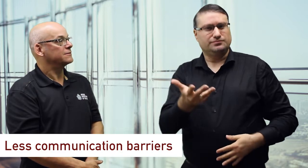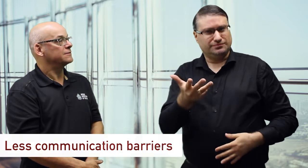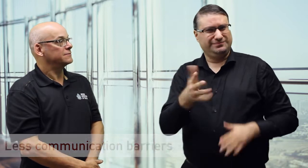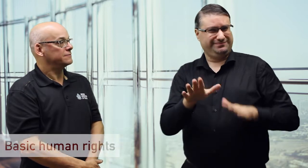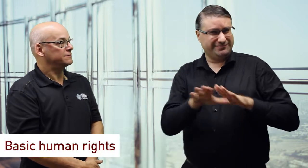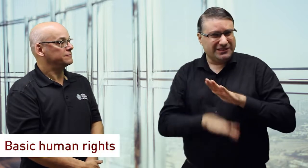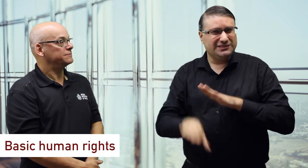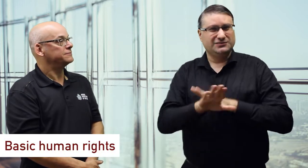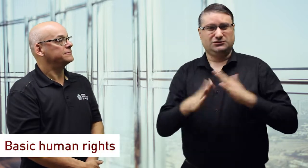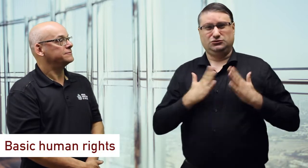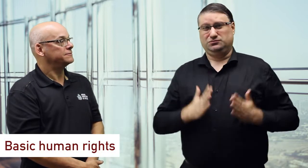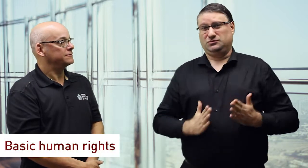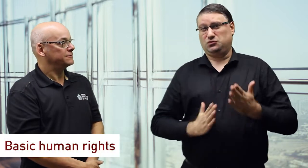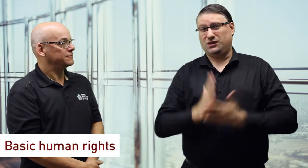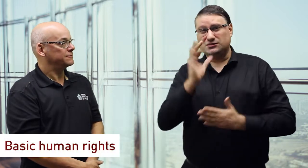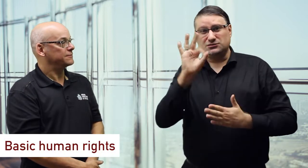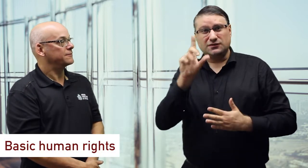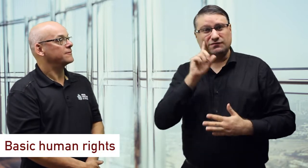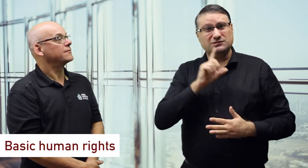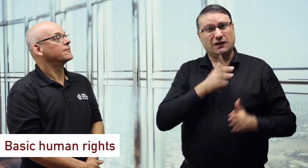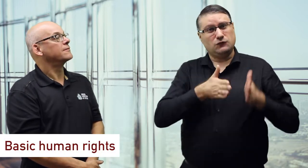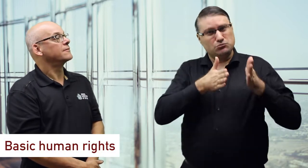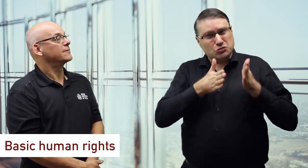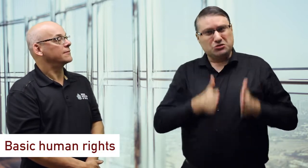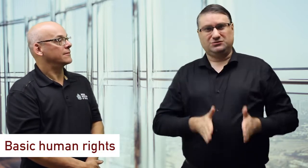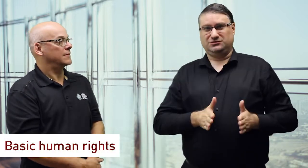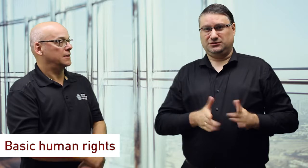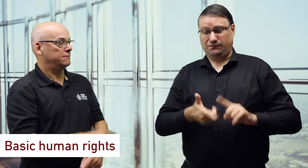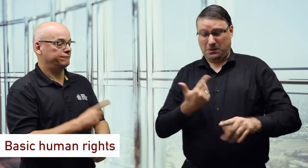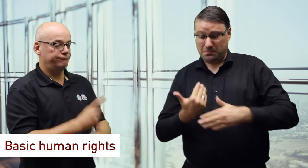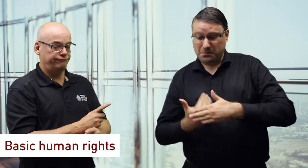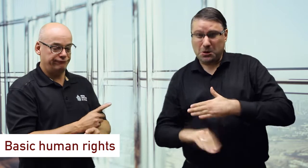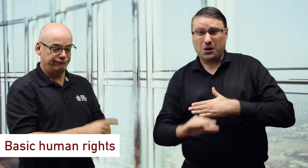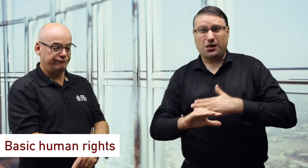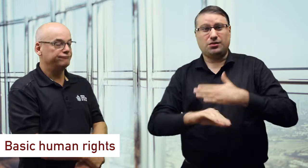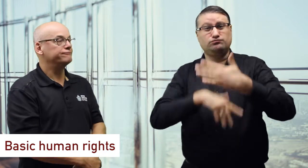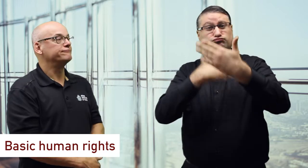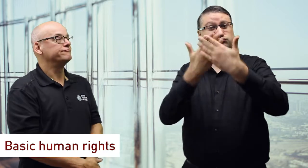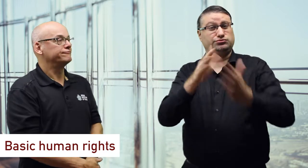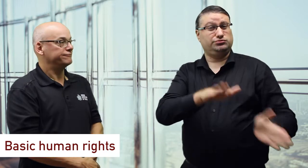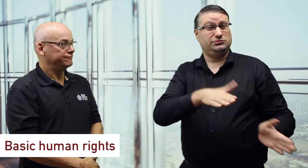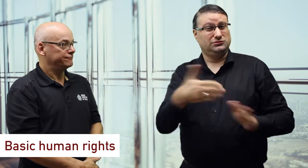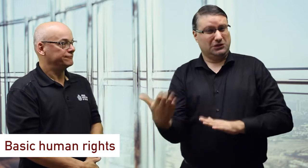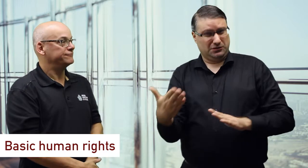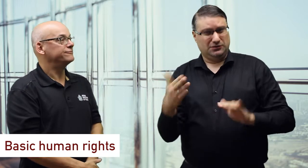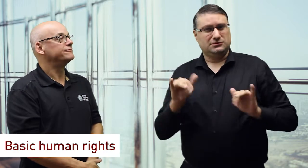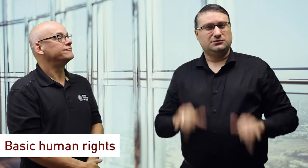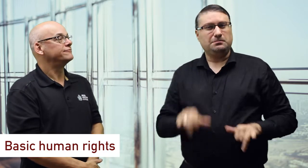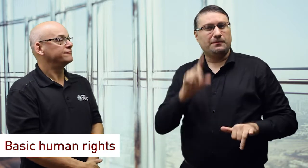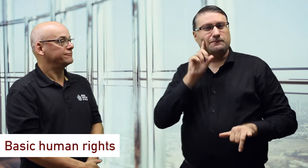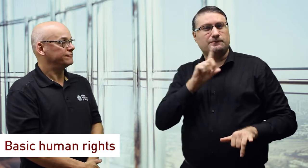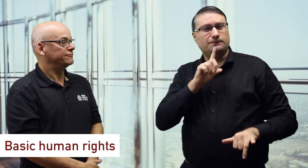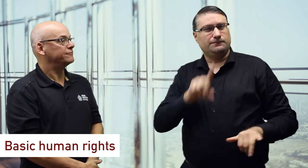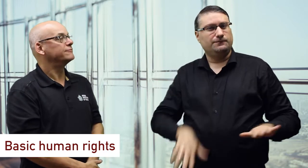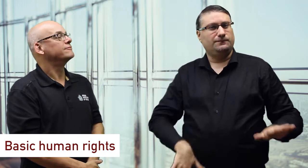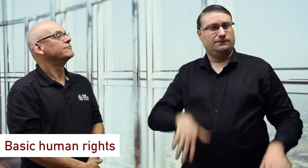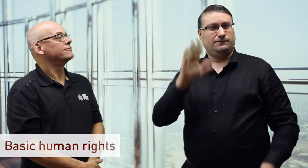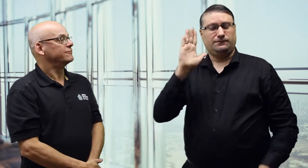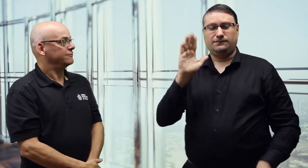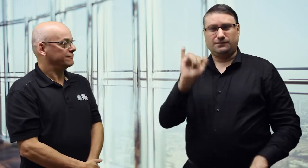method of expressing, and giving us basic human rights for us deaf people, from birth to death, our whole lives.